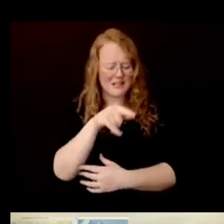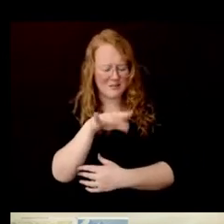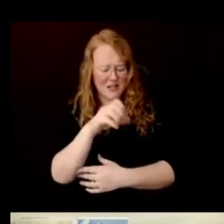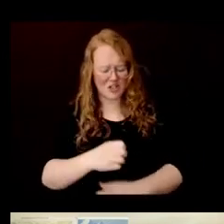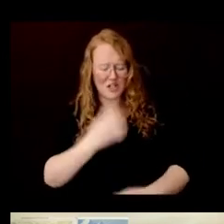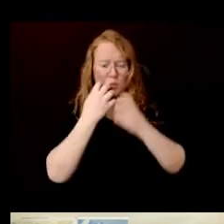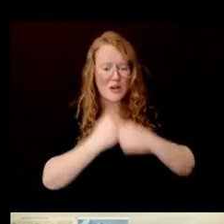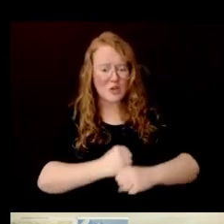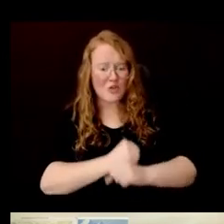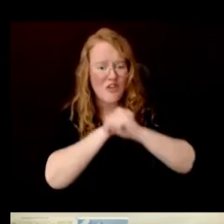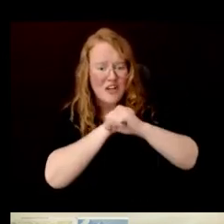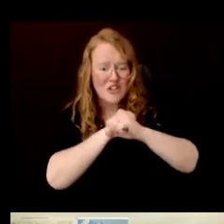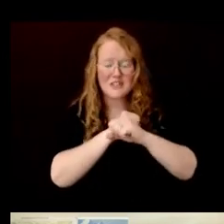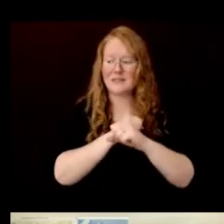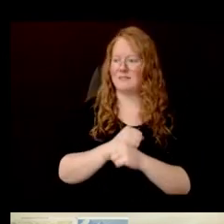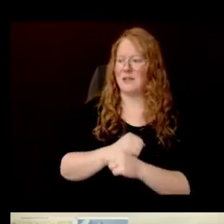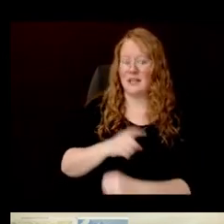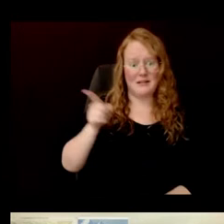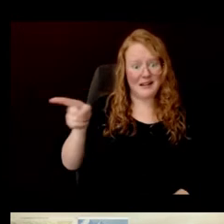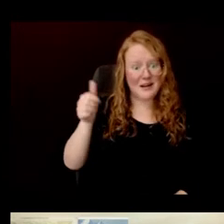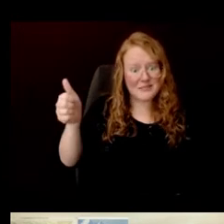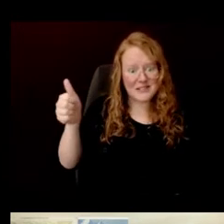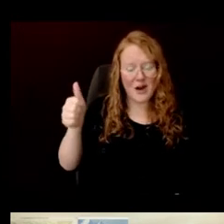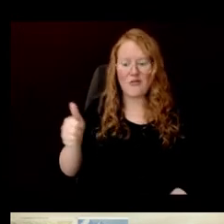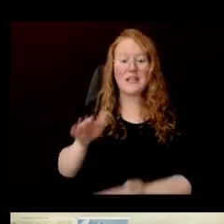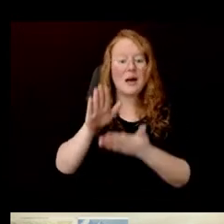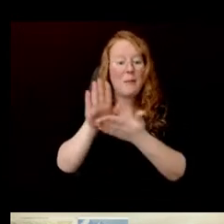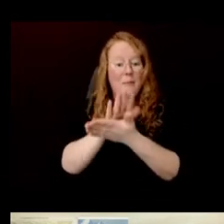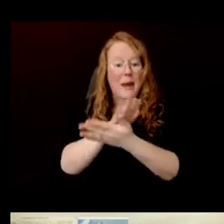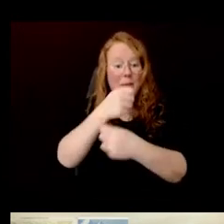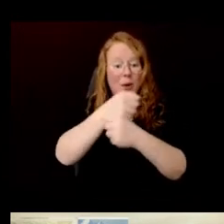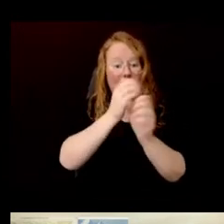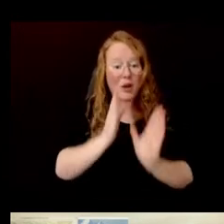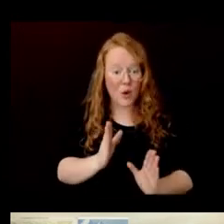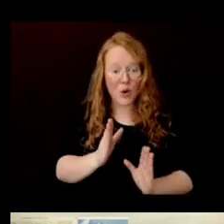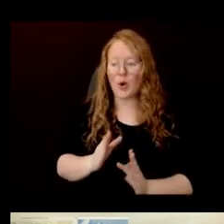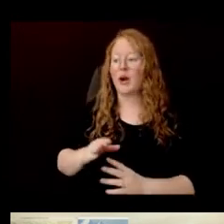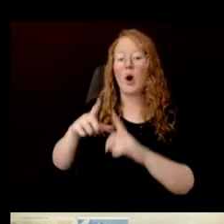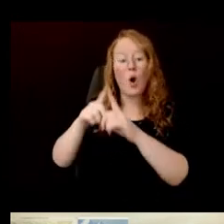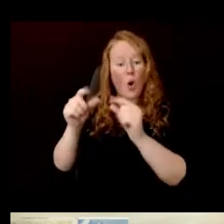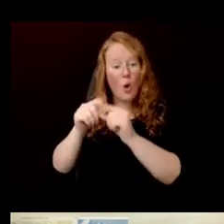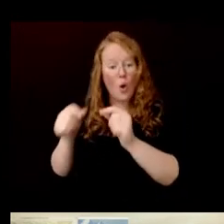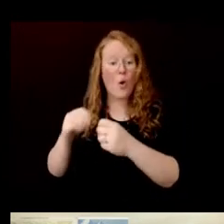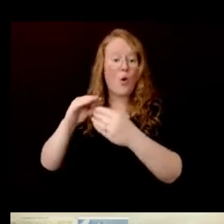James is a papermaker, origami artist, and a PhD. candidate in Biology at Washington University in St. Louis.